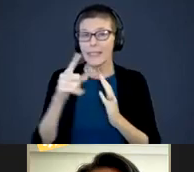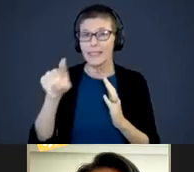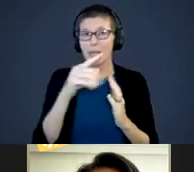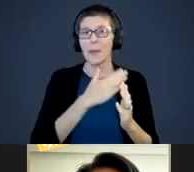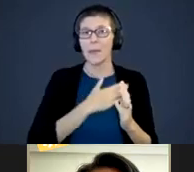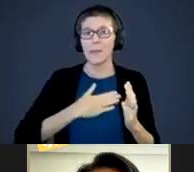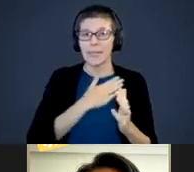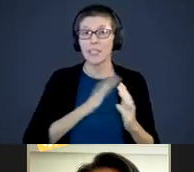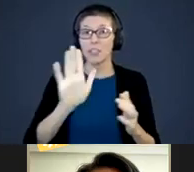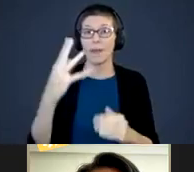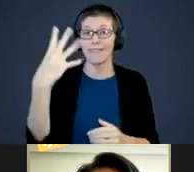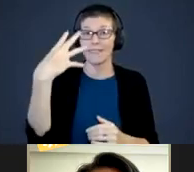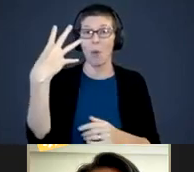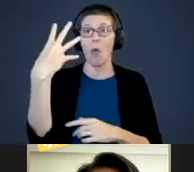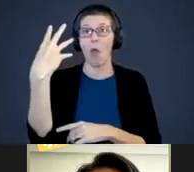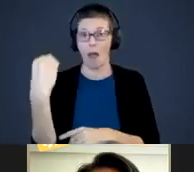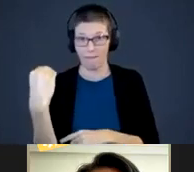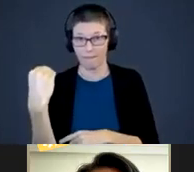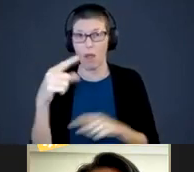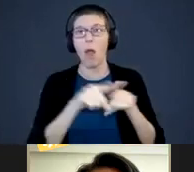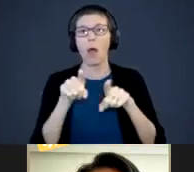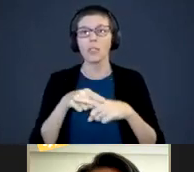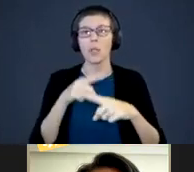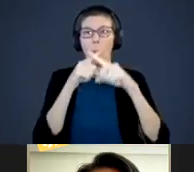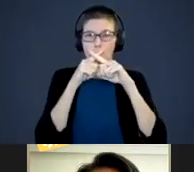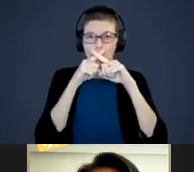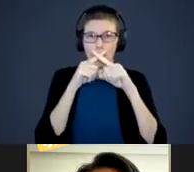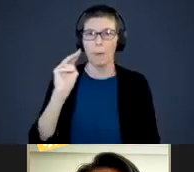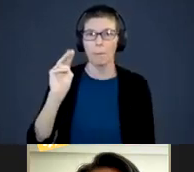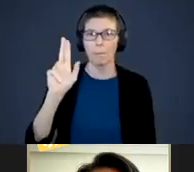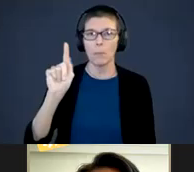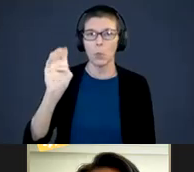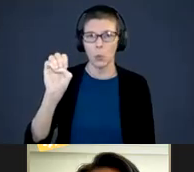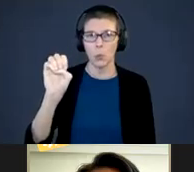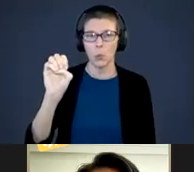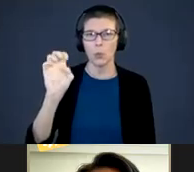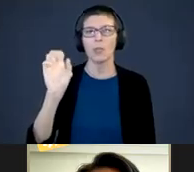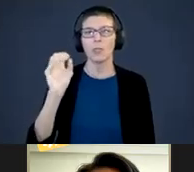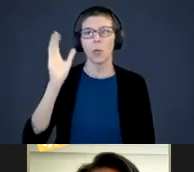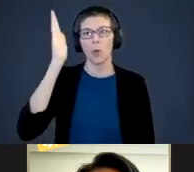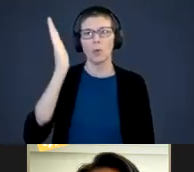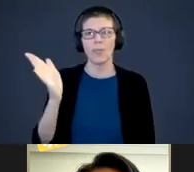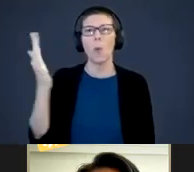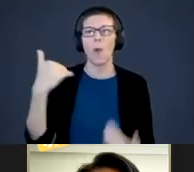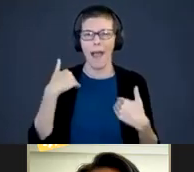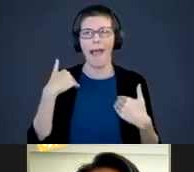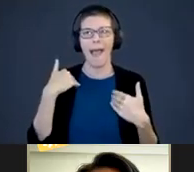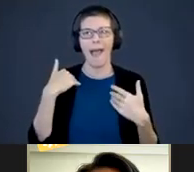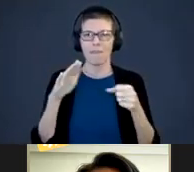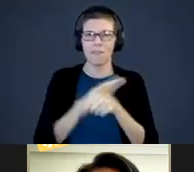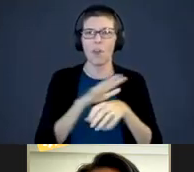video and mute themselves so the presenter can bandwidth to run without any hiccups.